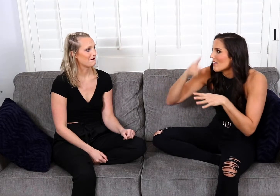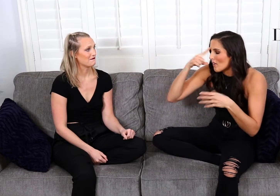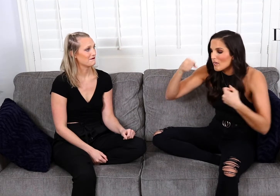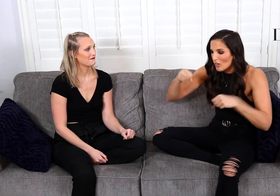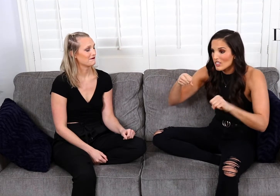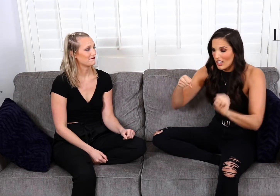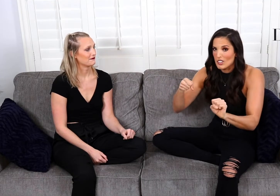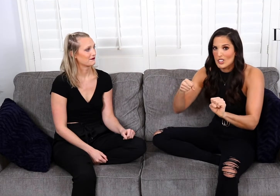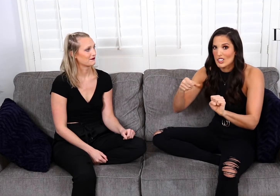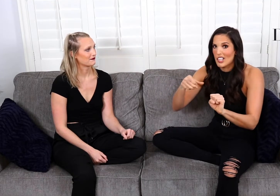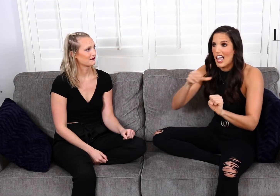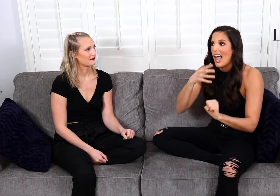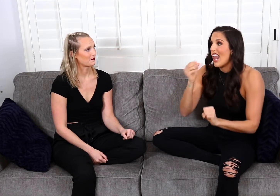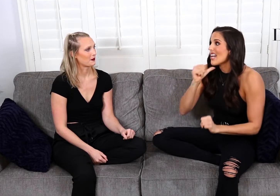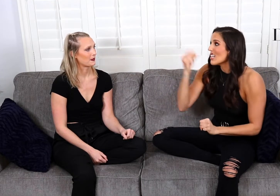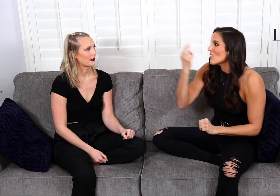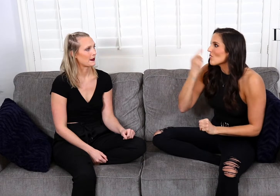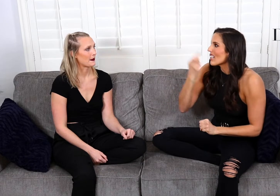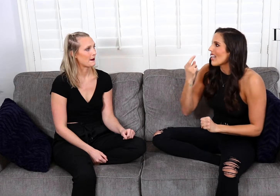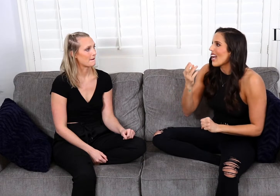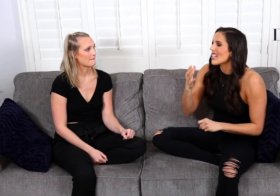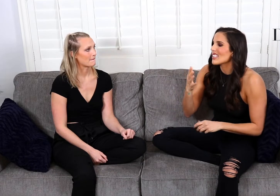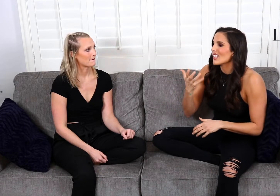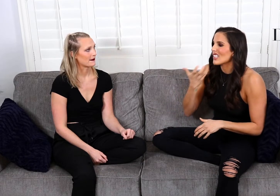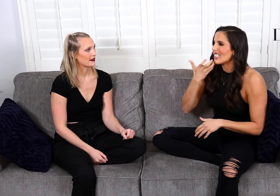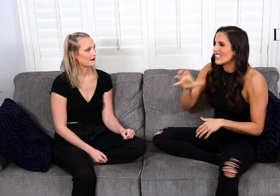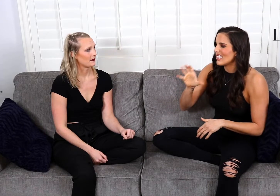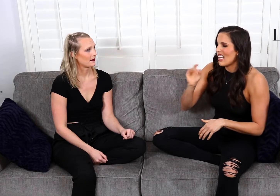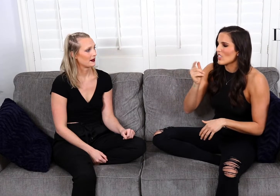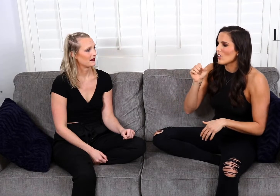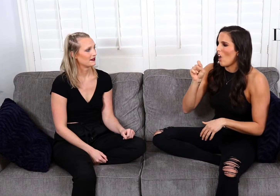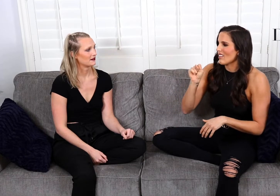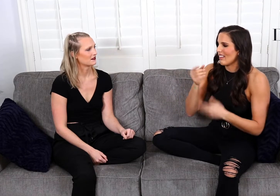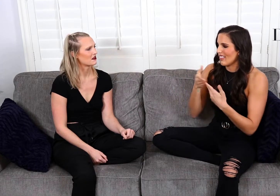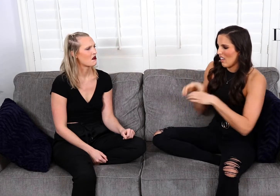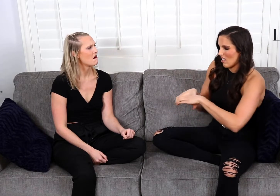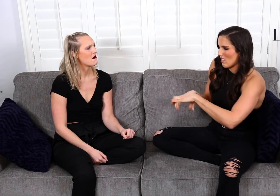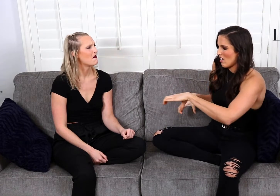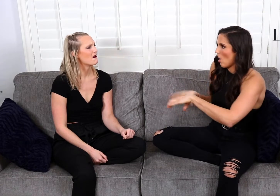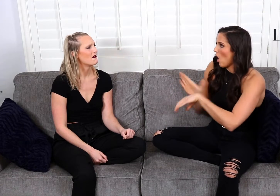So, for a motorcycle, and I didn't realize about the heat exhaust